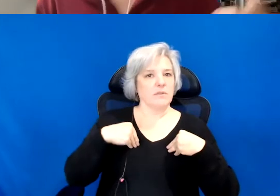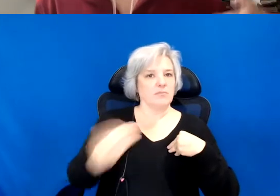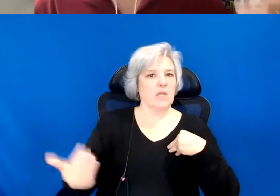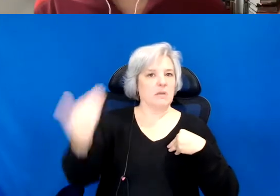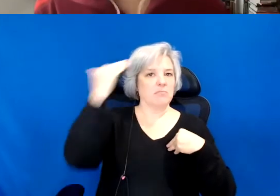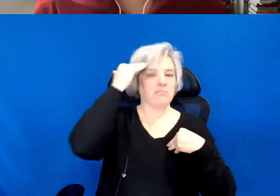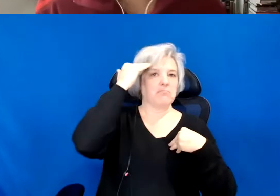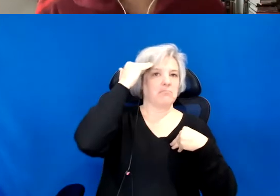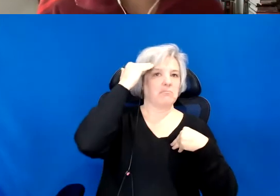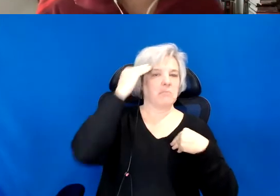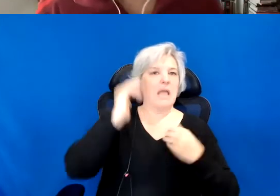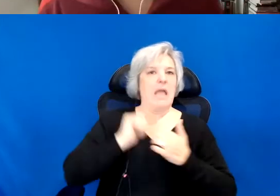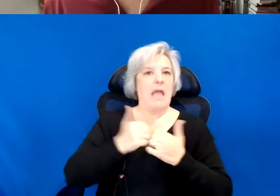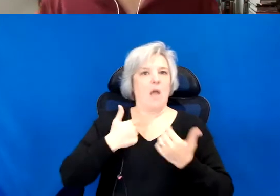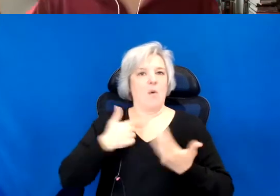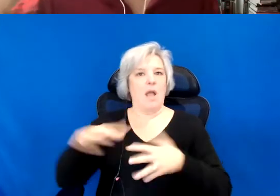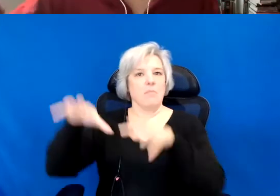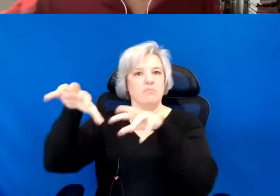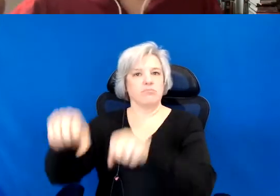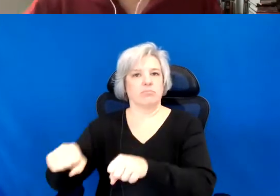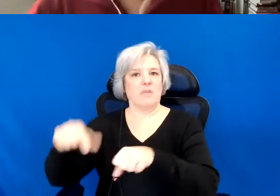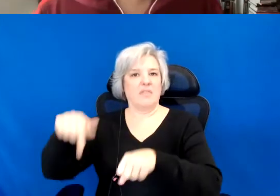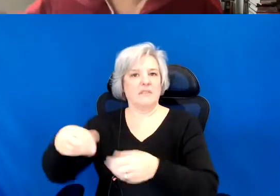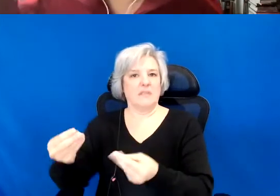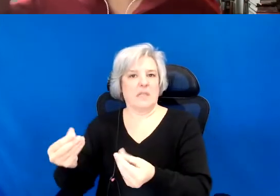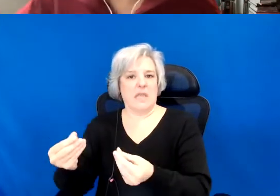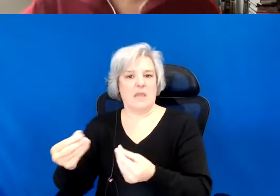I am occupying this land. This is the water of drinking, this is where